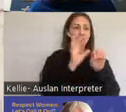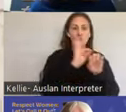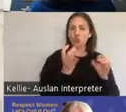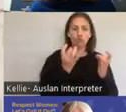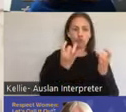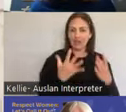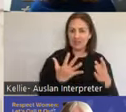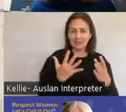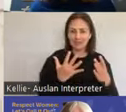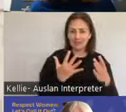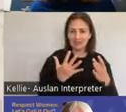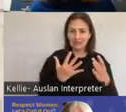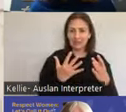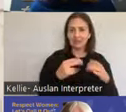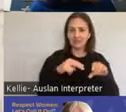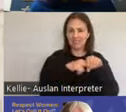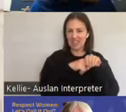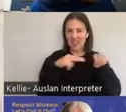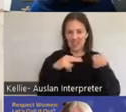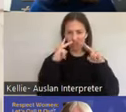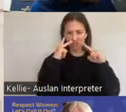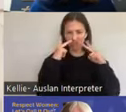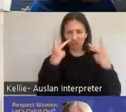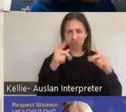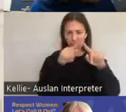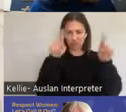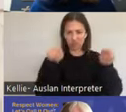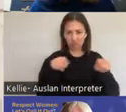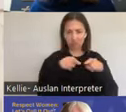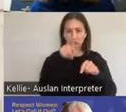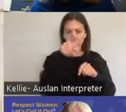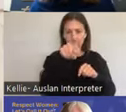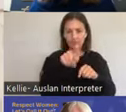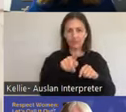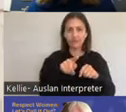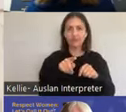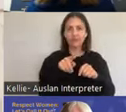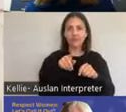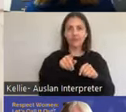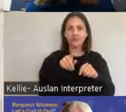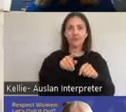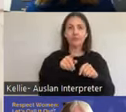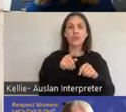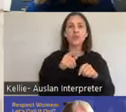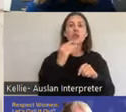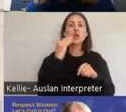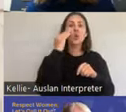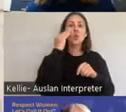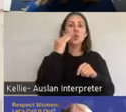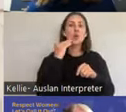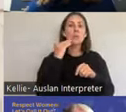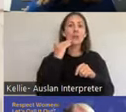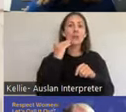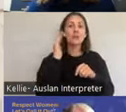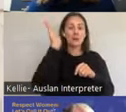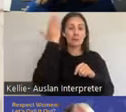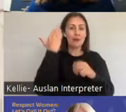through an MRI and what it's actually showing here is the cutting. So this is female genital mutilation. So again, really important to be able to show